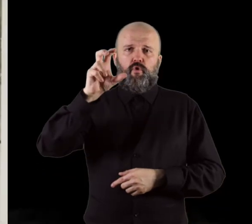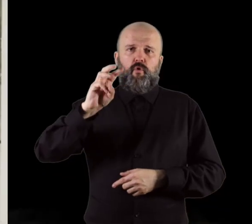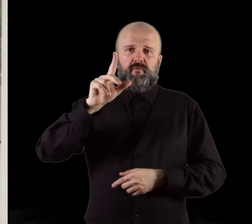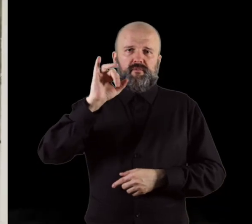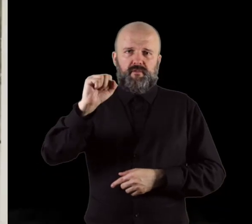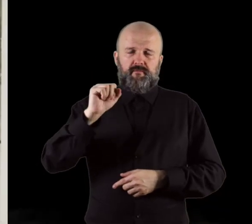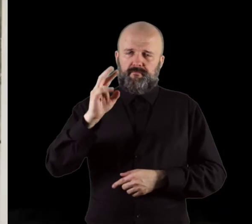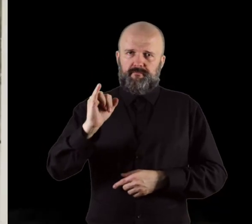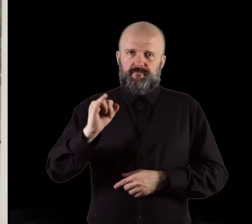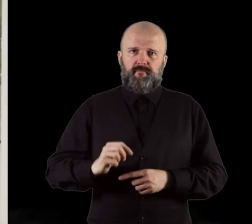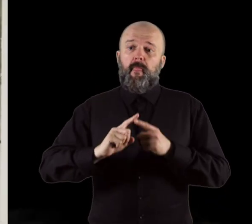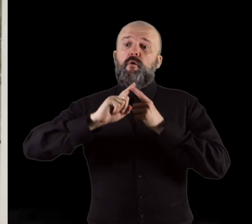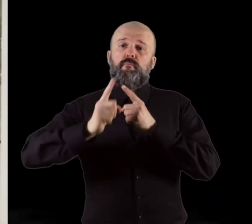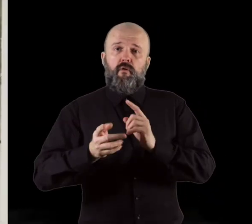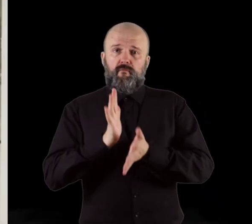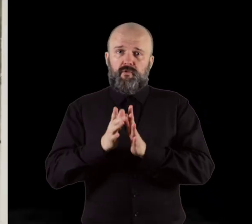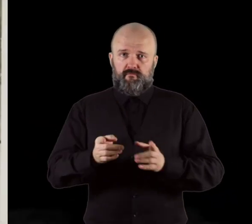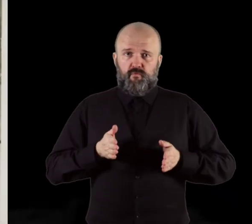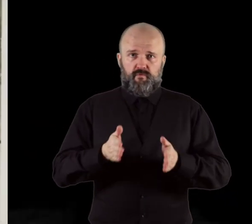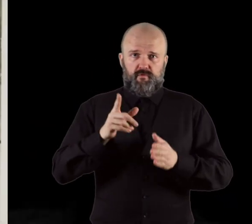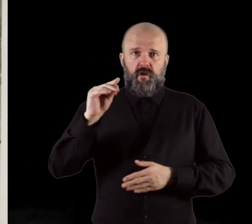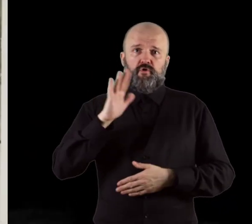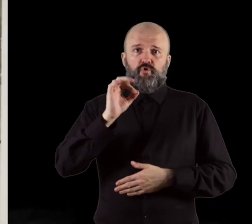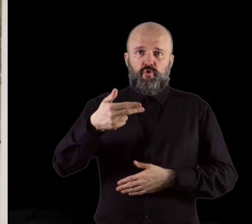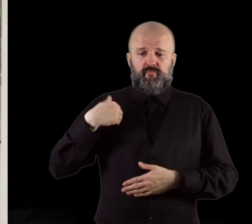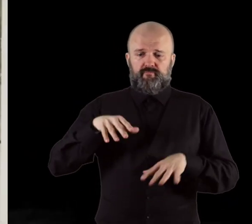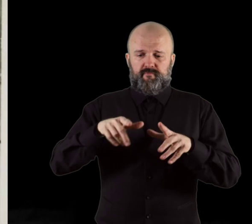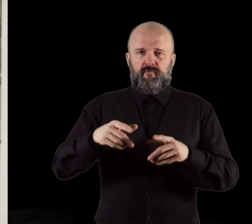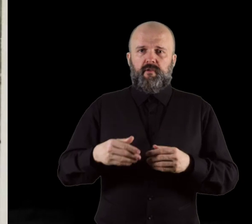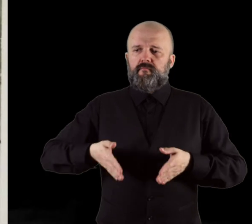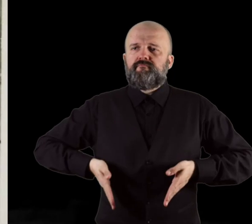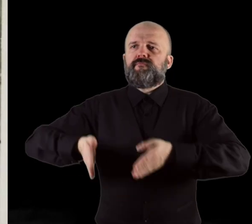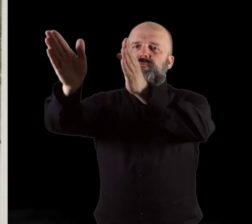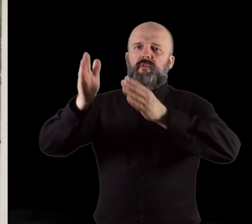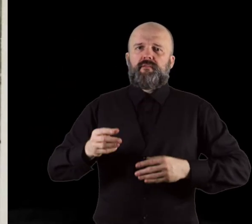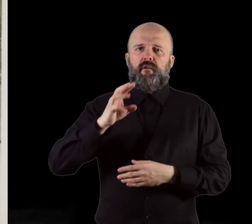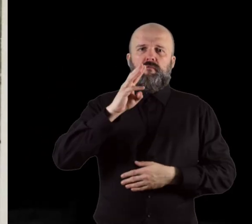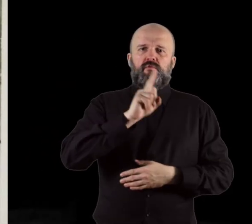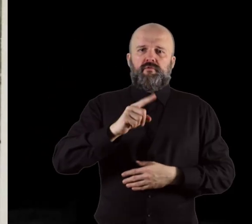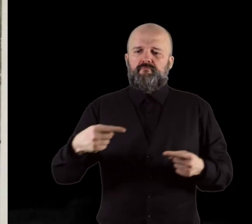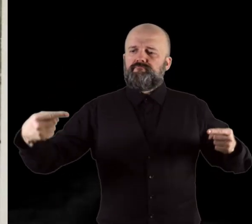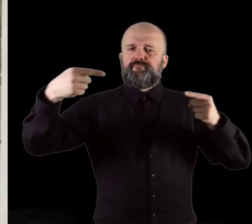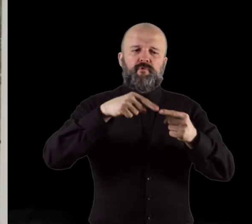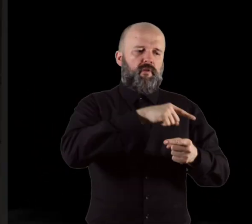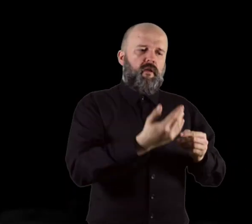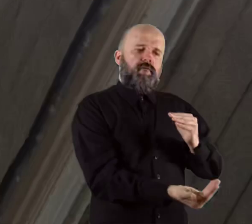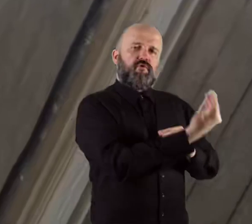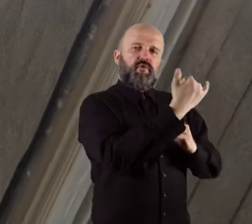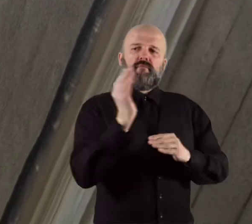After the war, Leszno Street became the site of the famous W-Z route, which connected the eastern part of Warsaw with the western one.